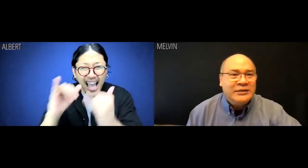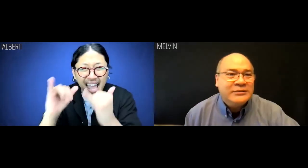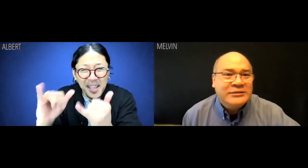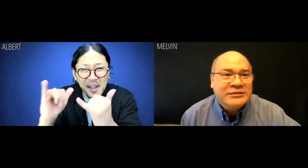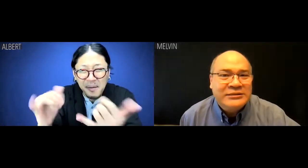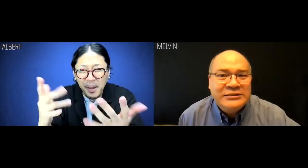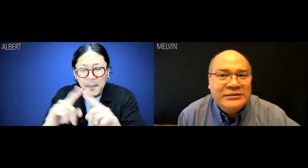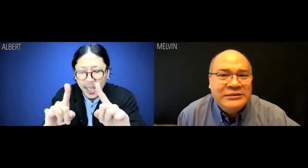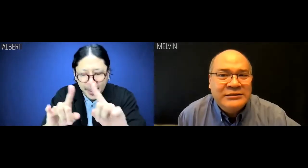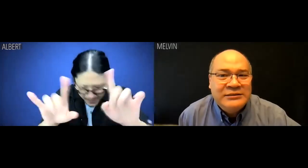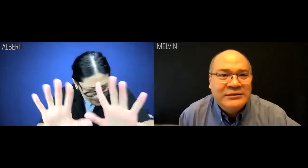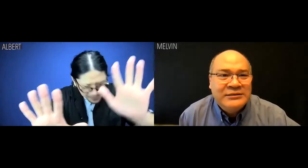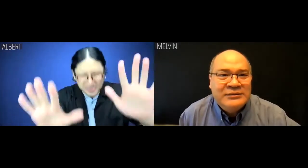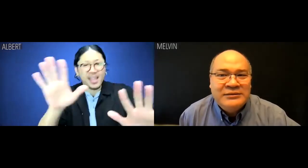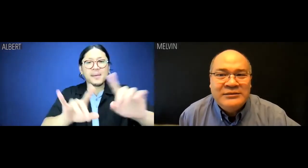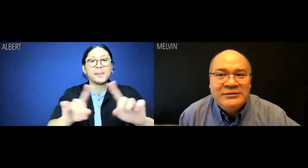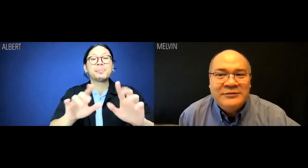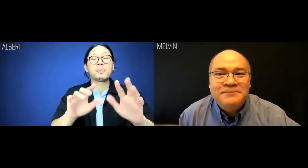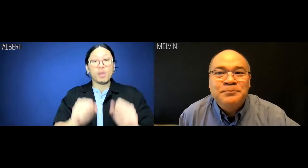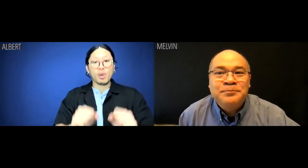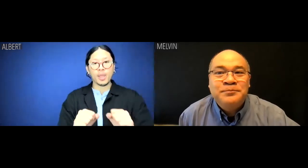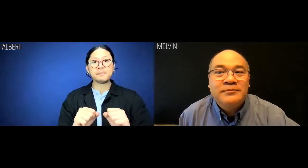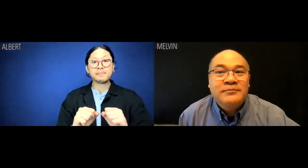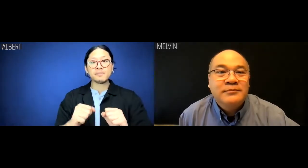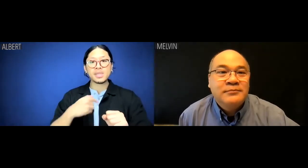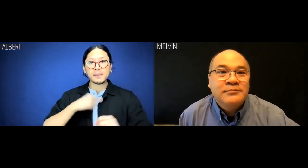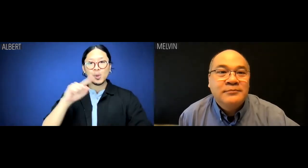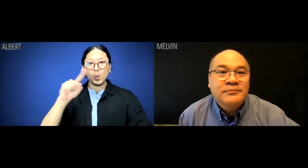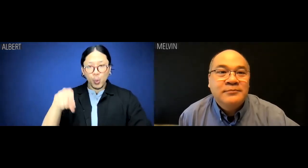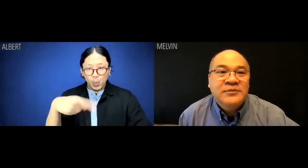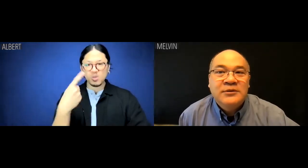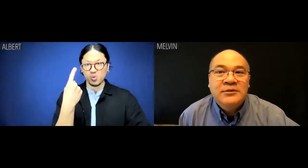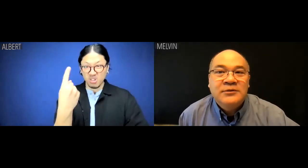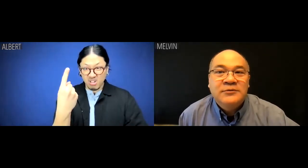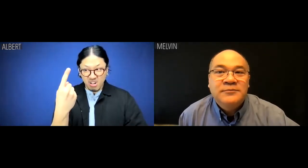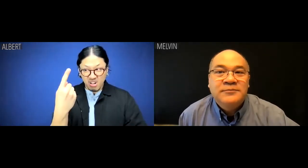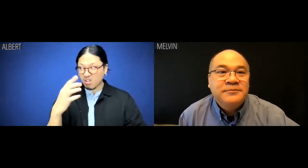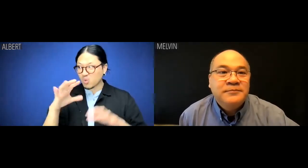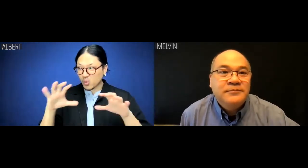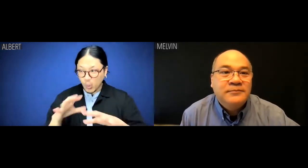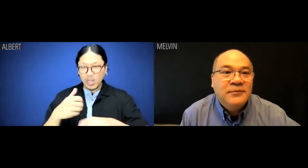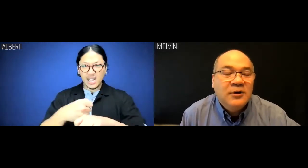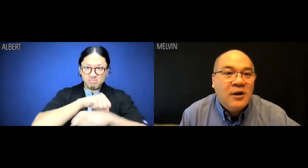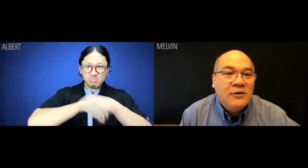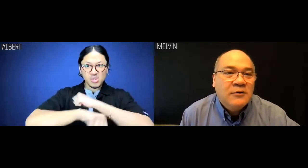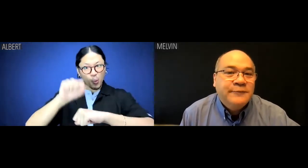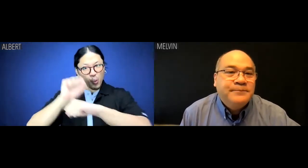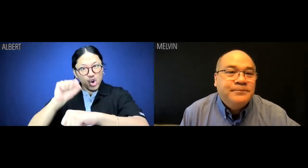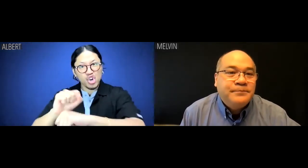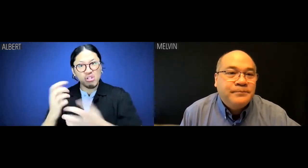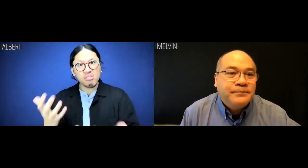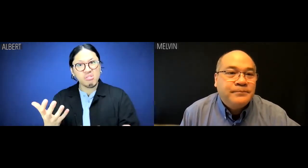Albert: Relatable. But but but I'm the only one who does any work.